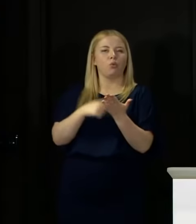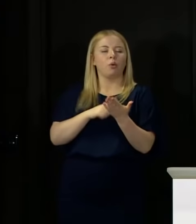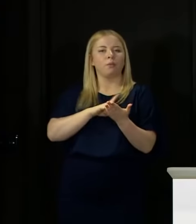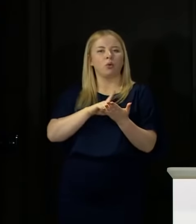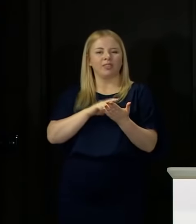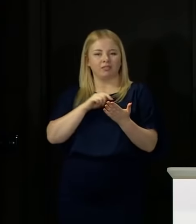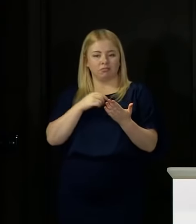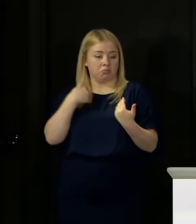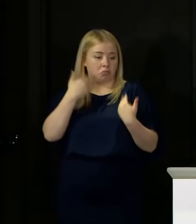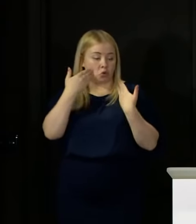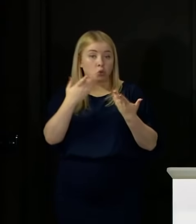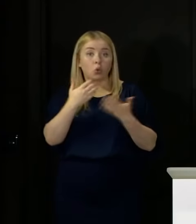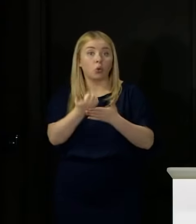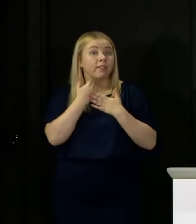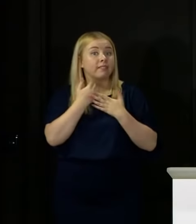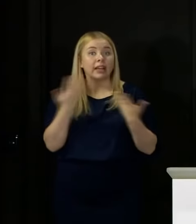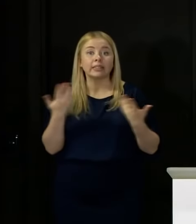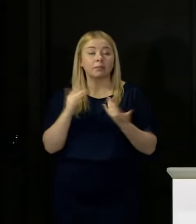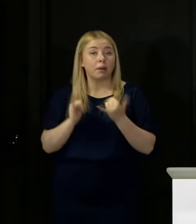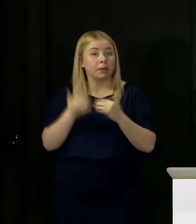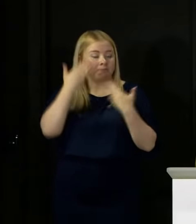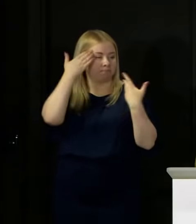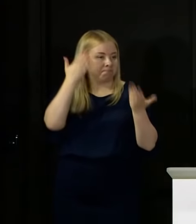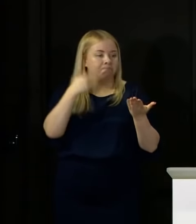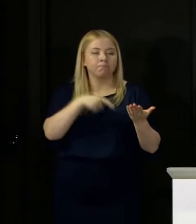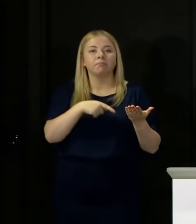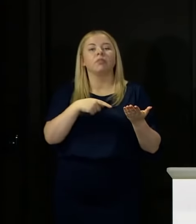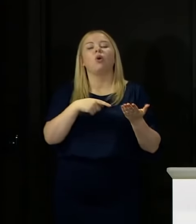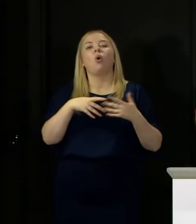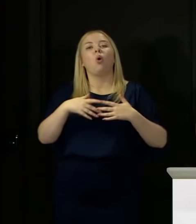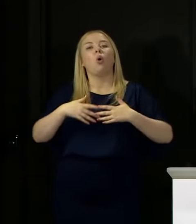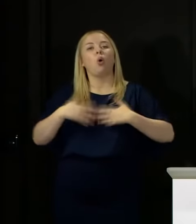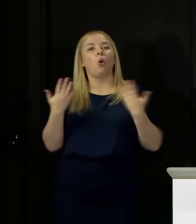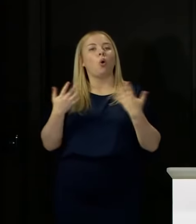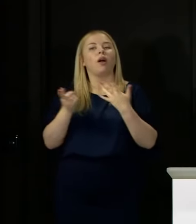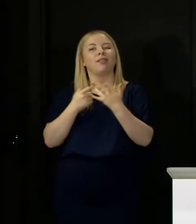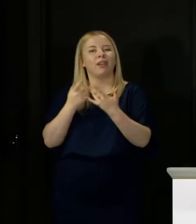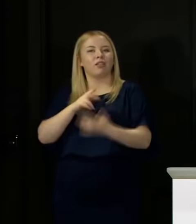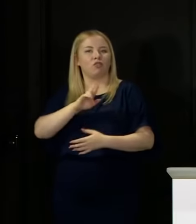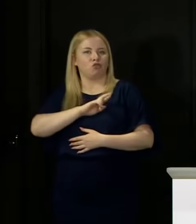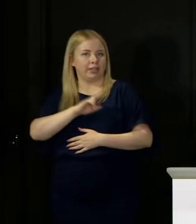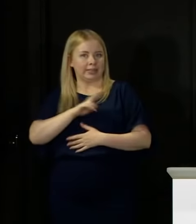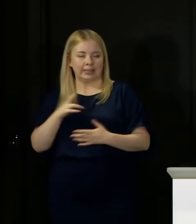themselves with the advice or for whatever reason that is inexplicable to me, they don't